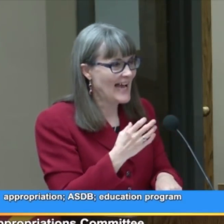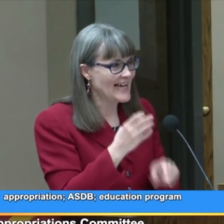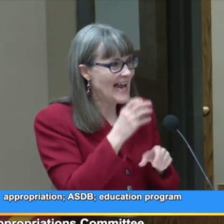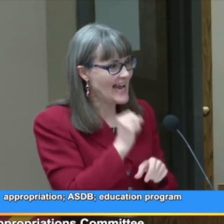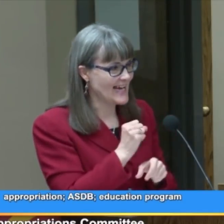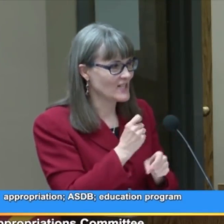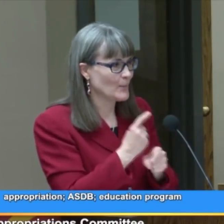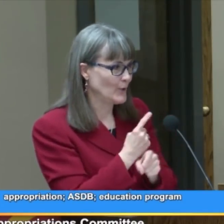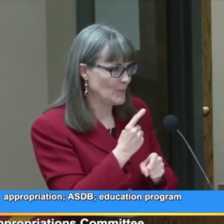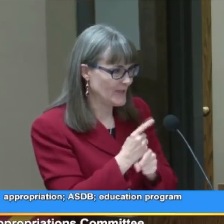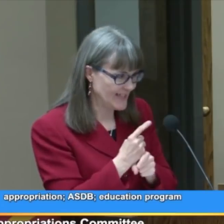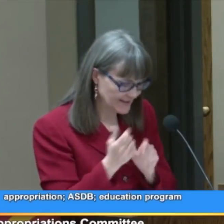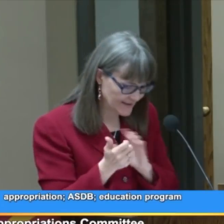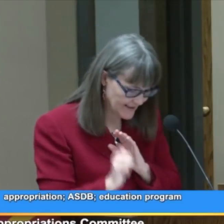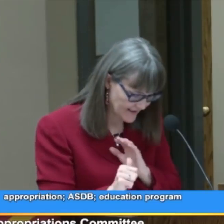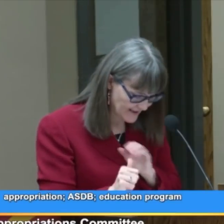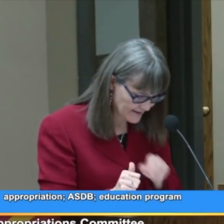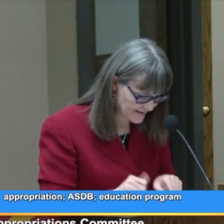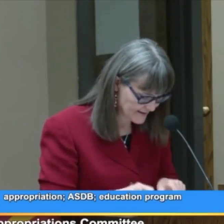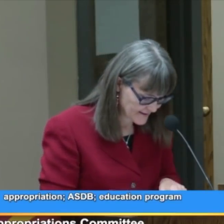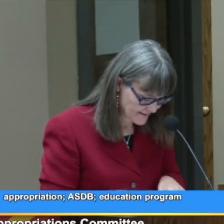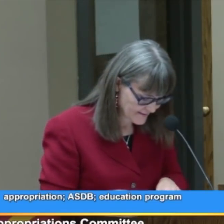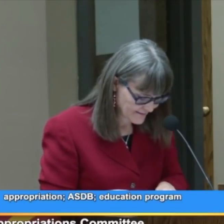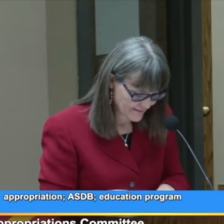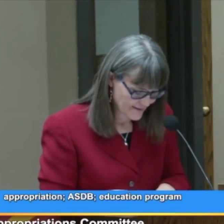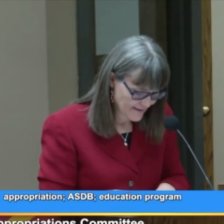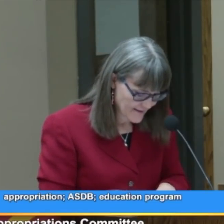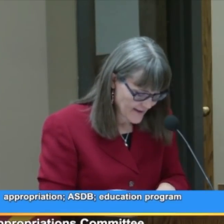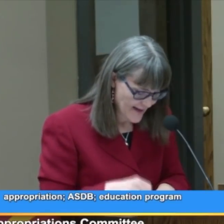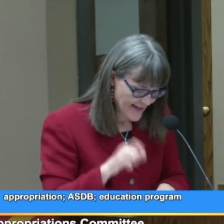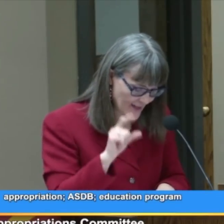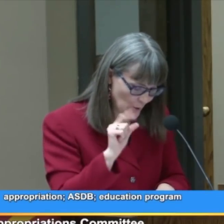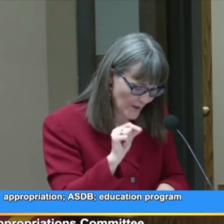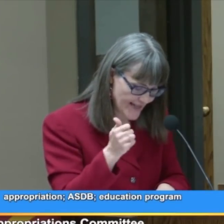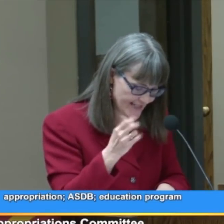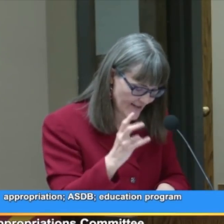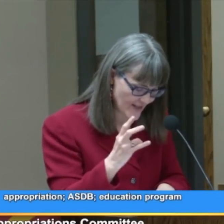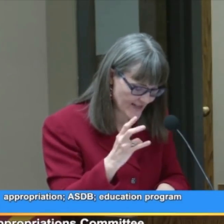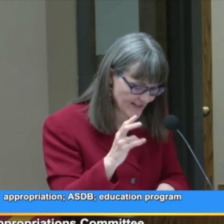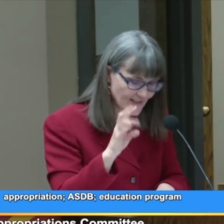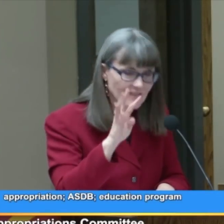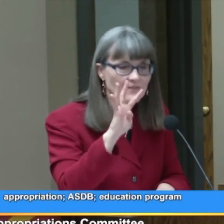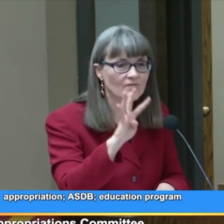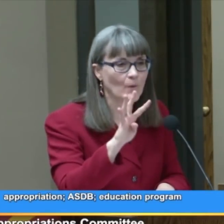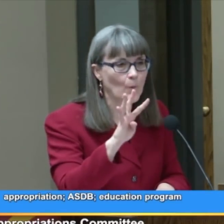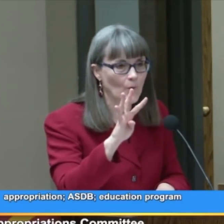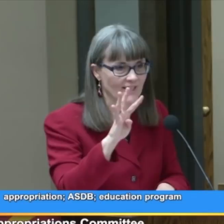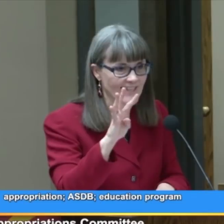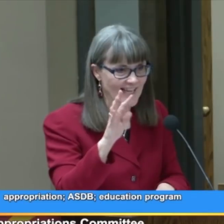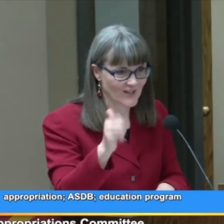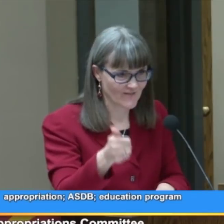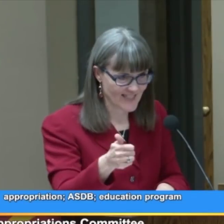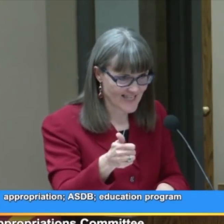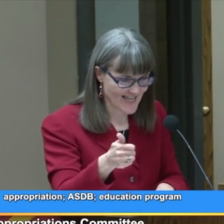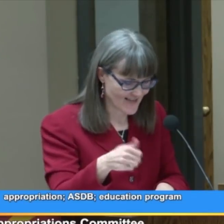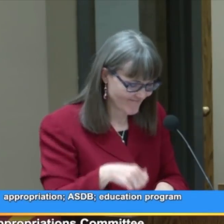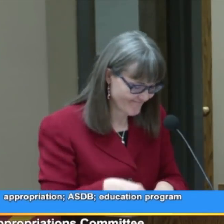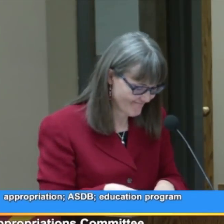at age appropriate skills. In 2017, 4 out of the 10.